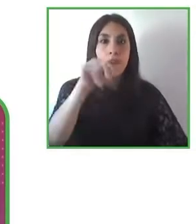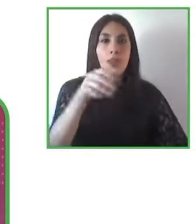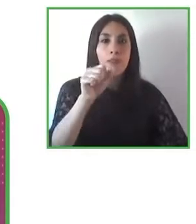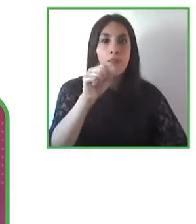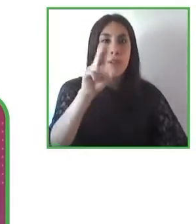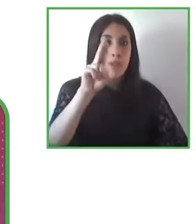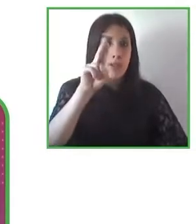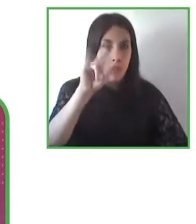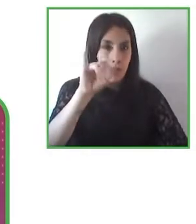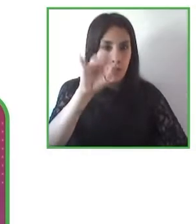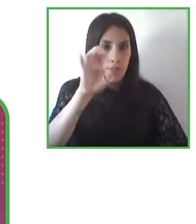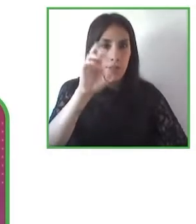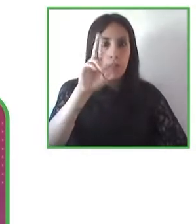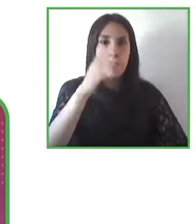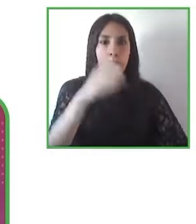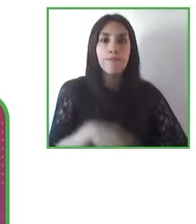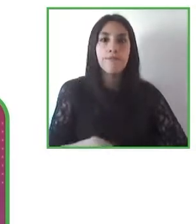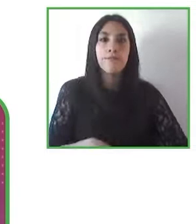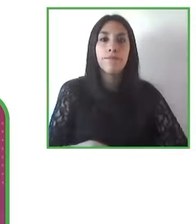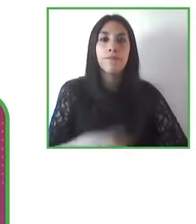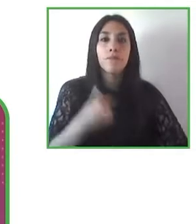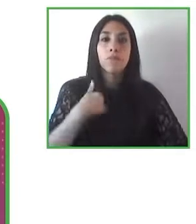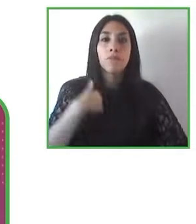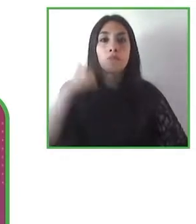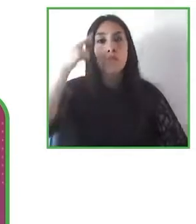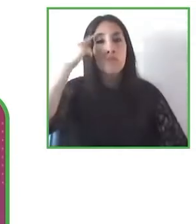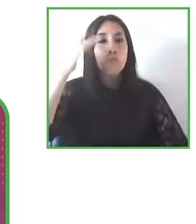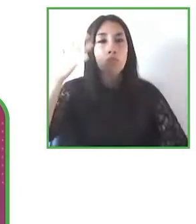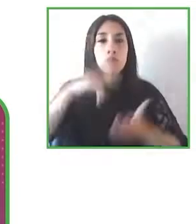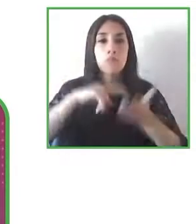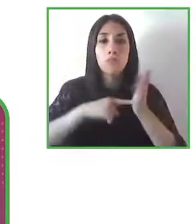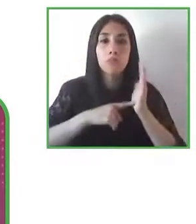When we think about the technologies, we need to think about them for all five senses